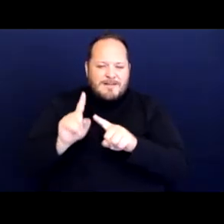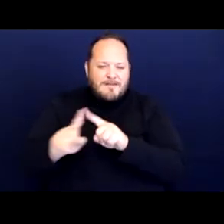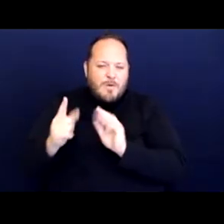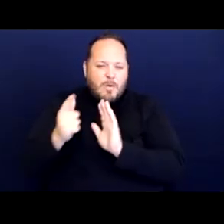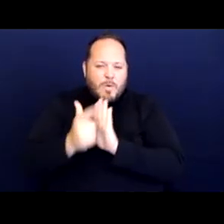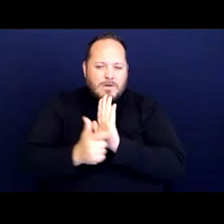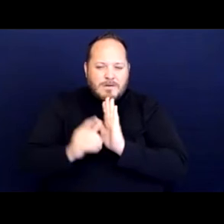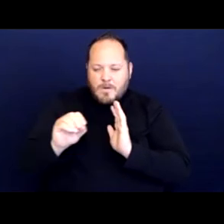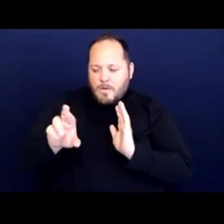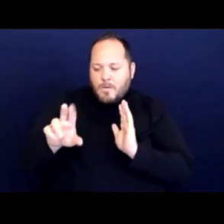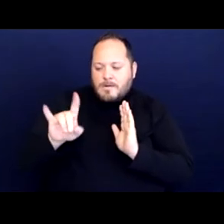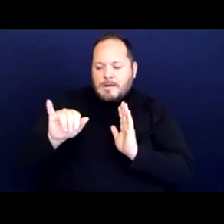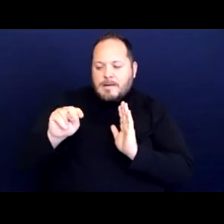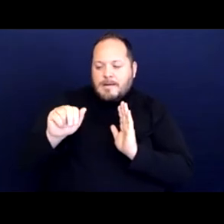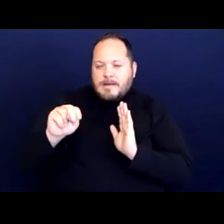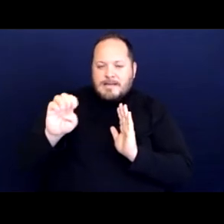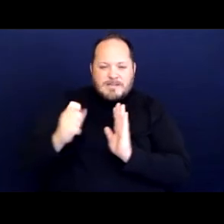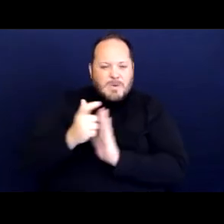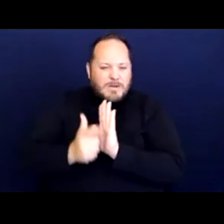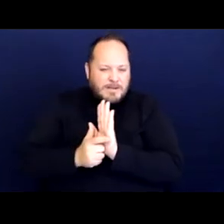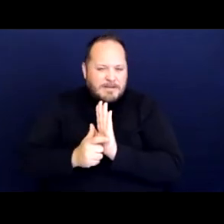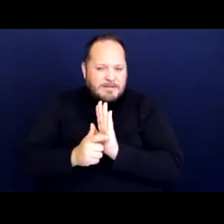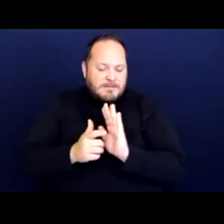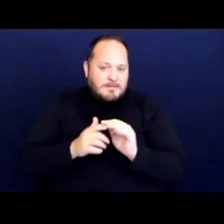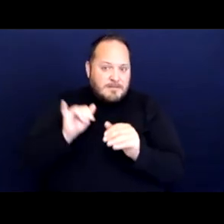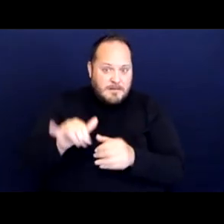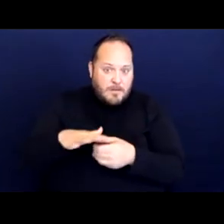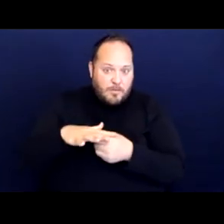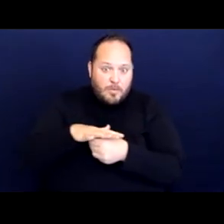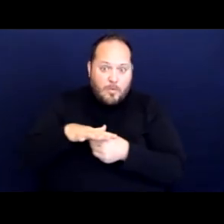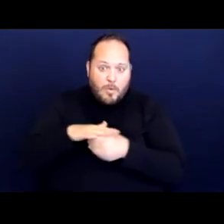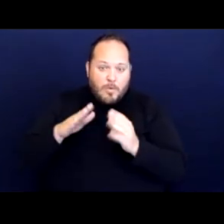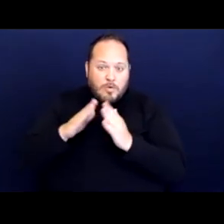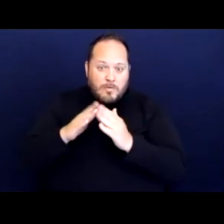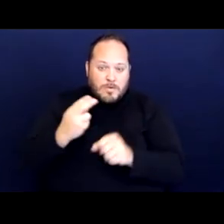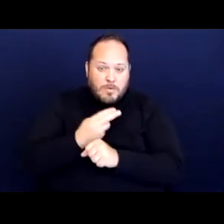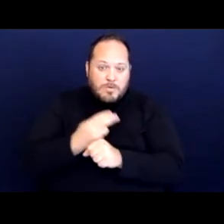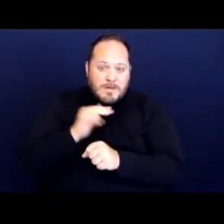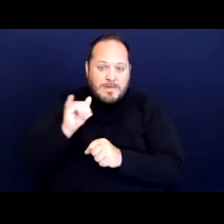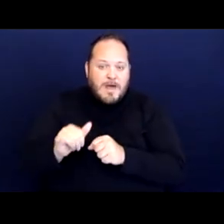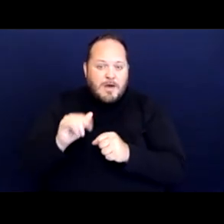that local jurisdictions have been and continue to utilize to ticket, arrest, harass,